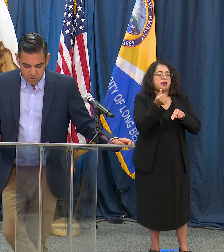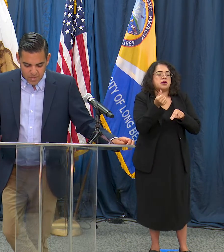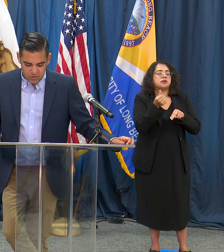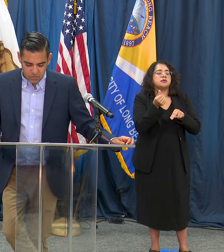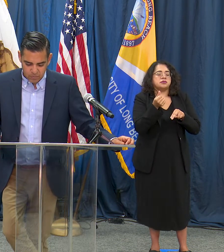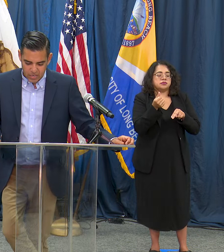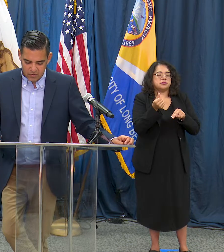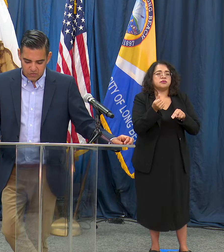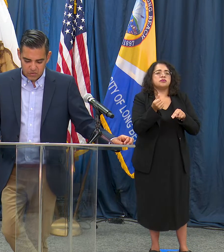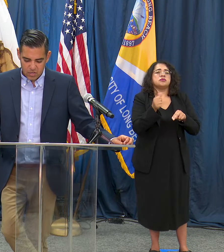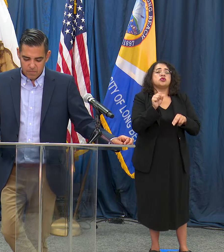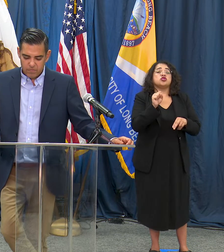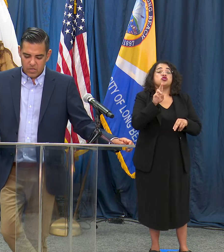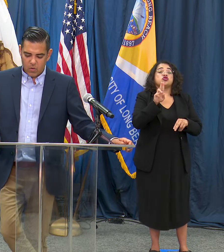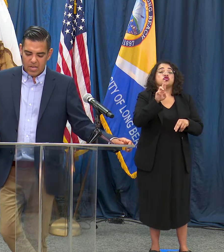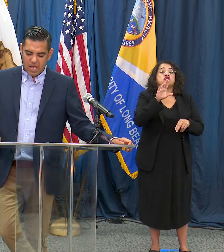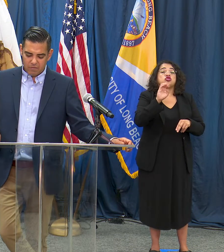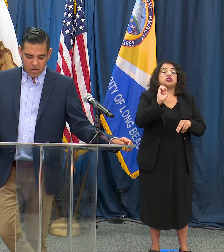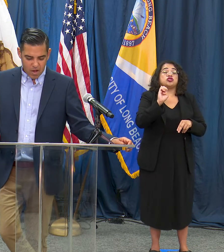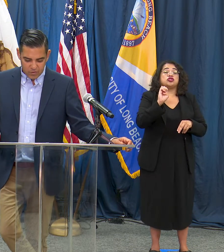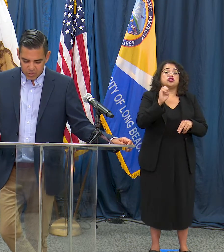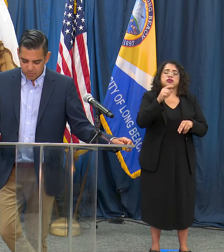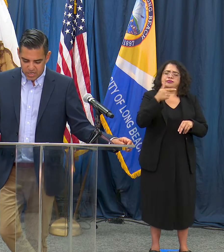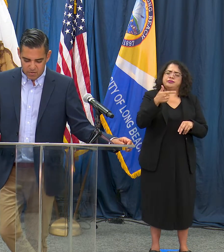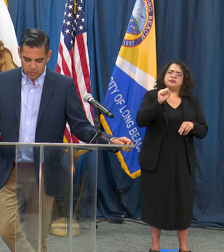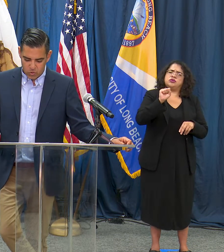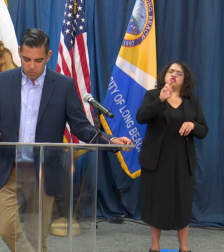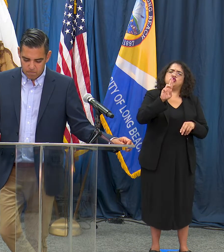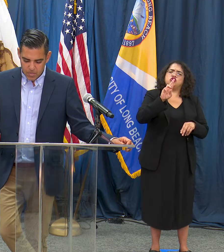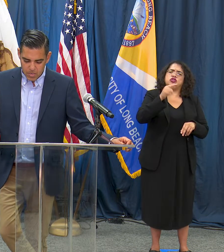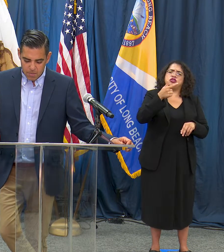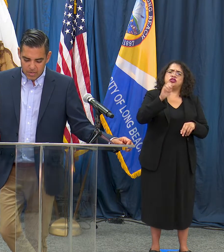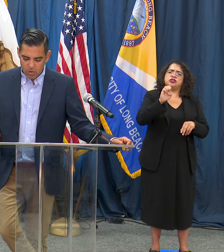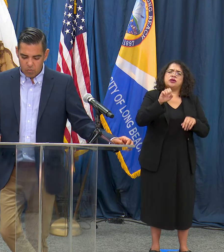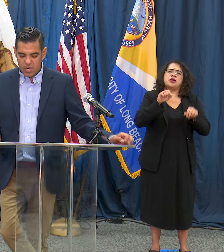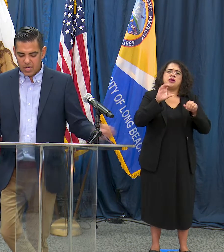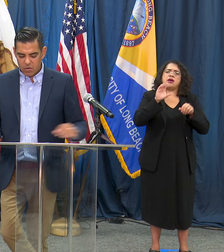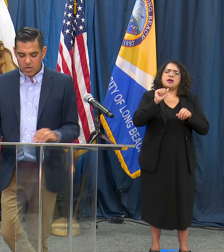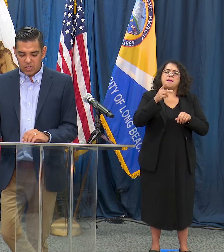remains in place, we have obviously plenty of room but I want to